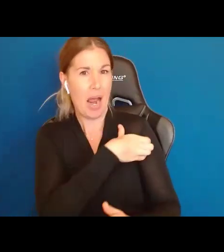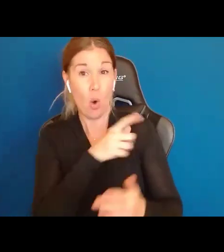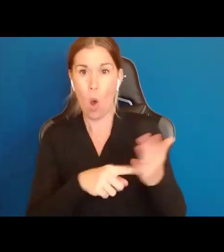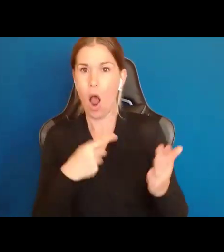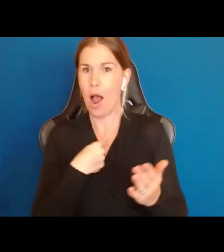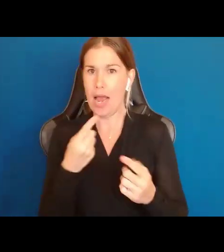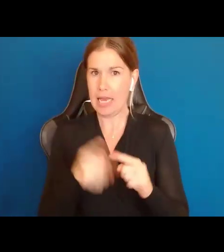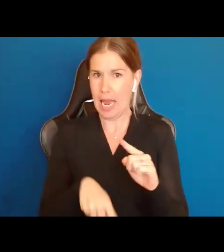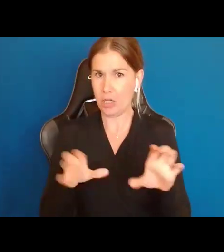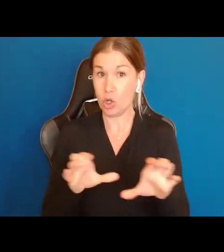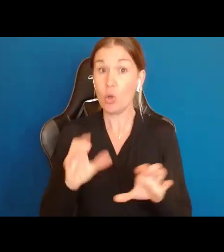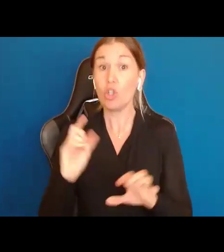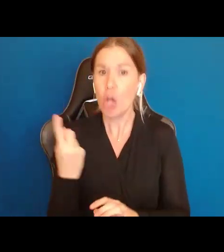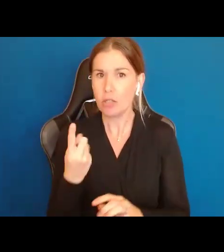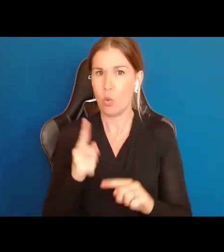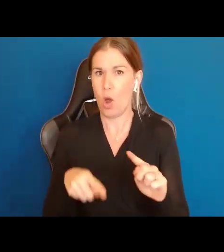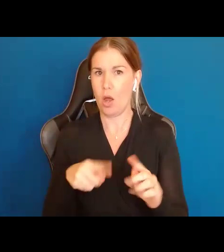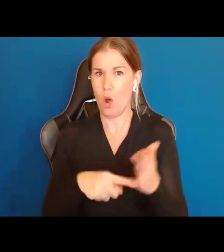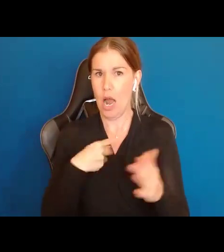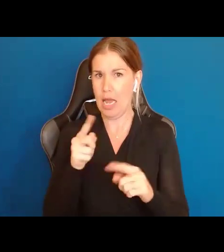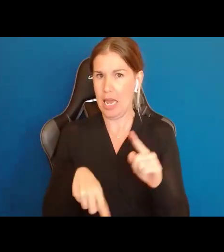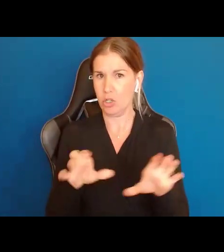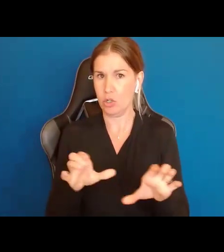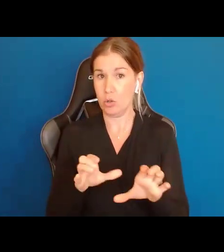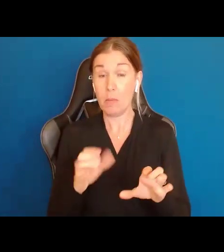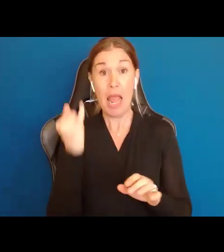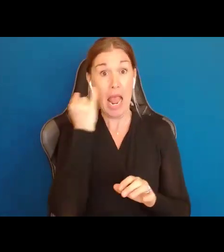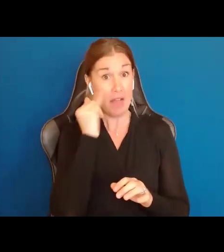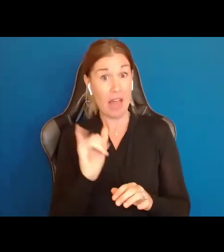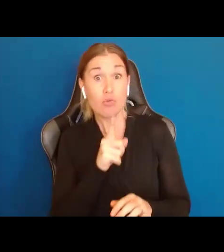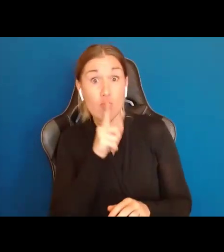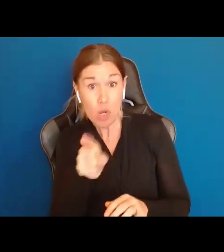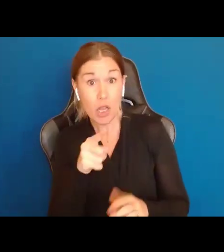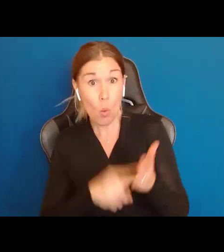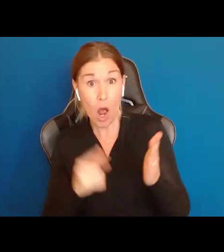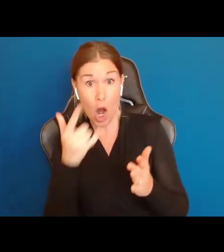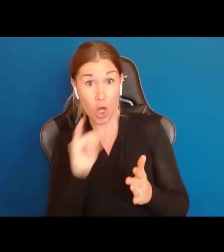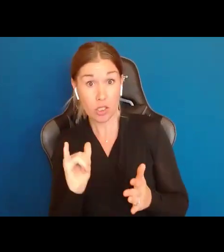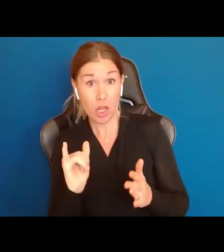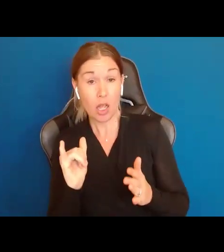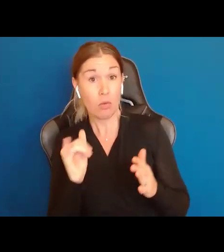Just what I cannot. If guardianship worked that way, you would have no bigger fan than me. In fact, I have nothing against guardianship when its needed.